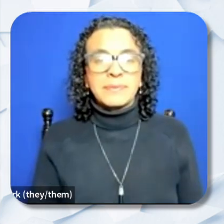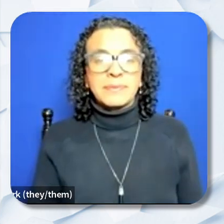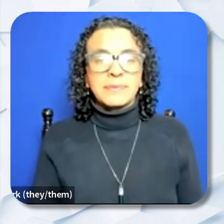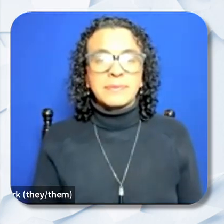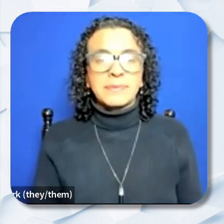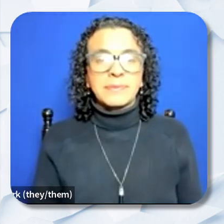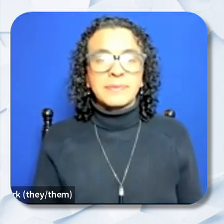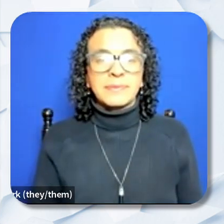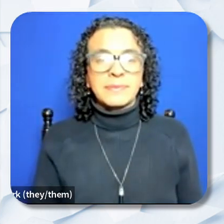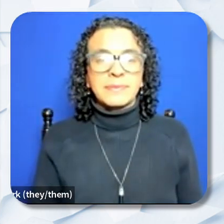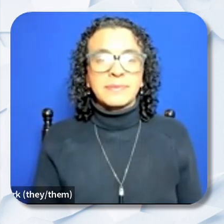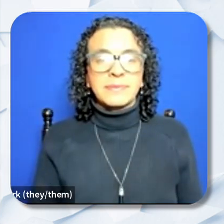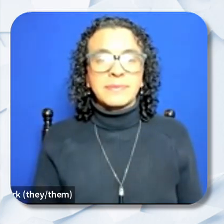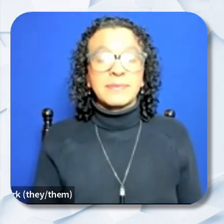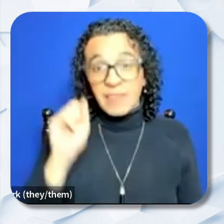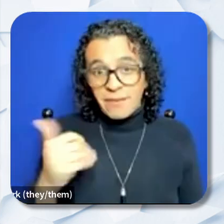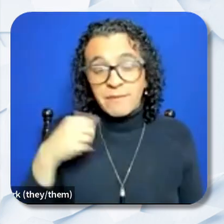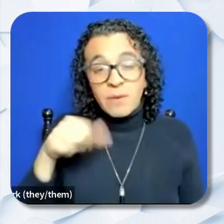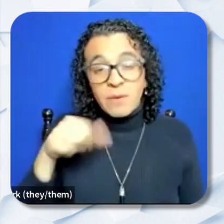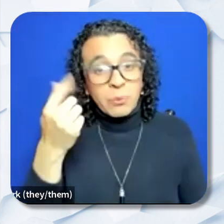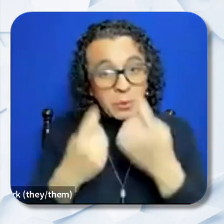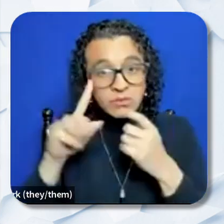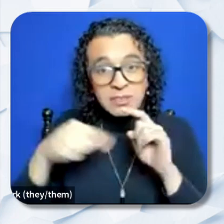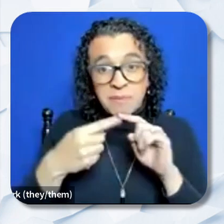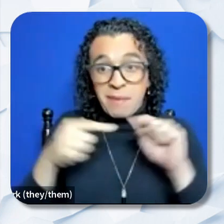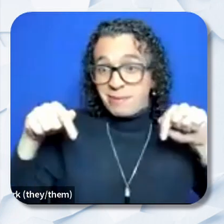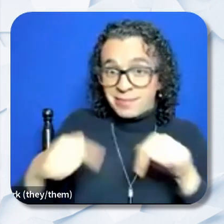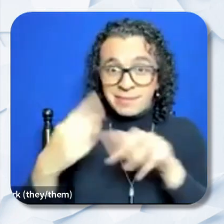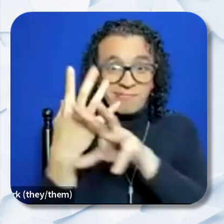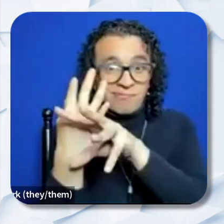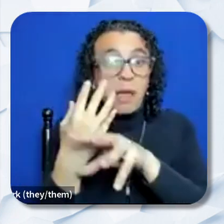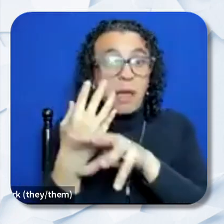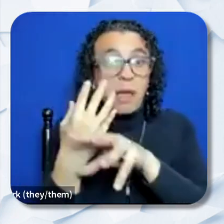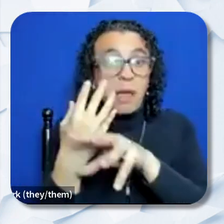If you have additional questions about this Webinar that are not answered in the RFA. That